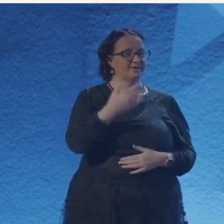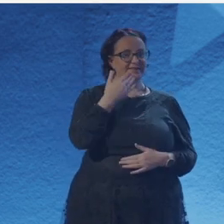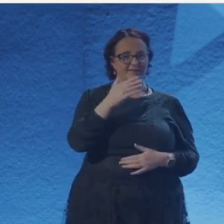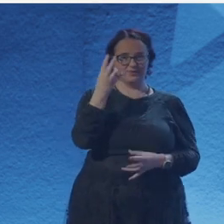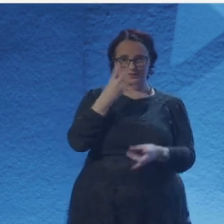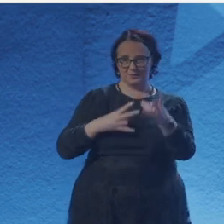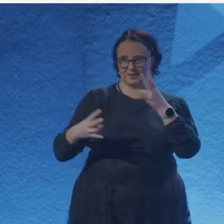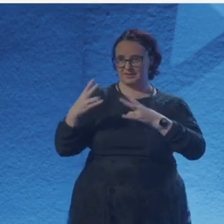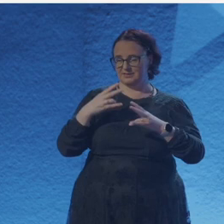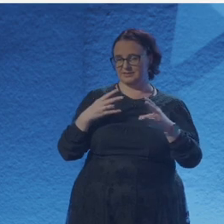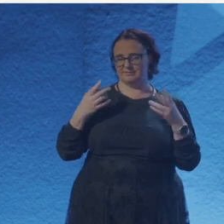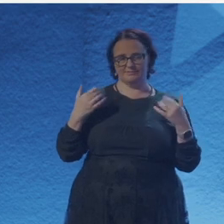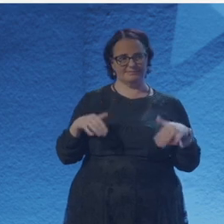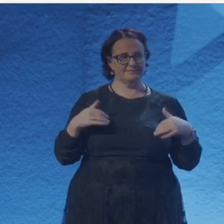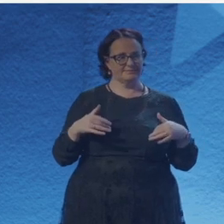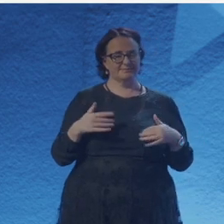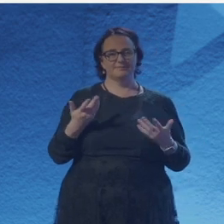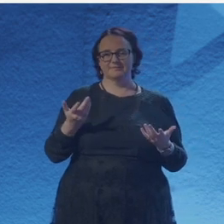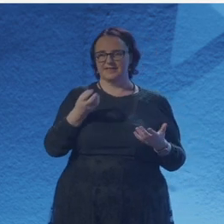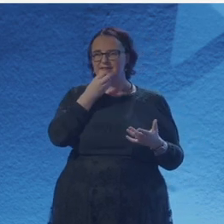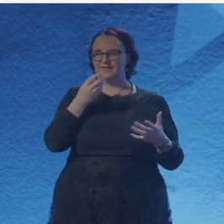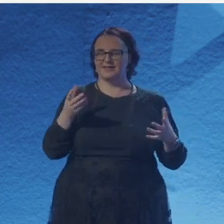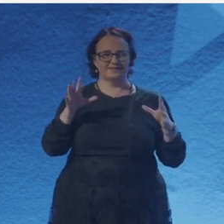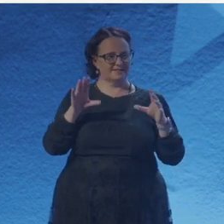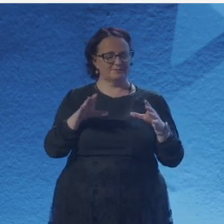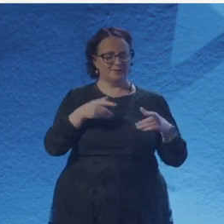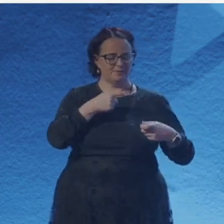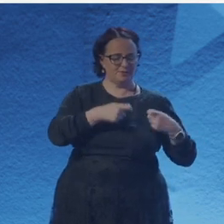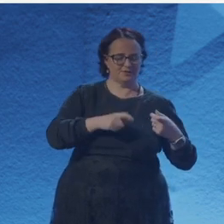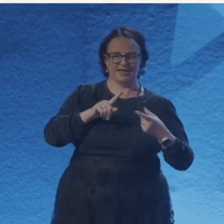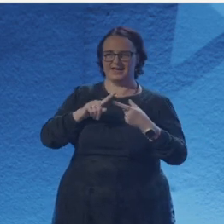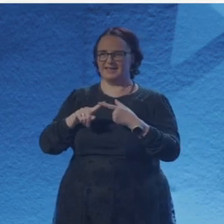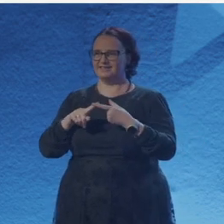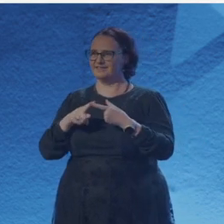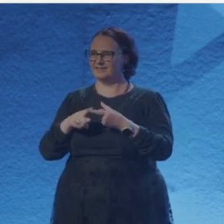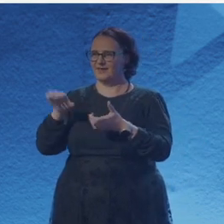something that stops people from seeing the beauty in physics. But that's not really an answer.